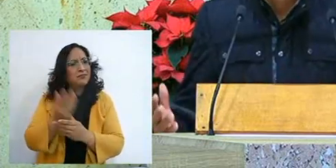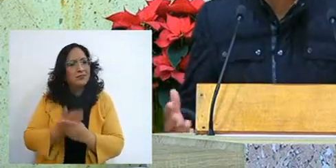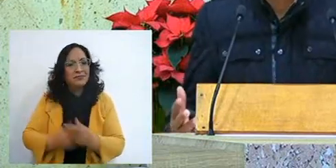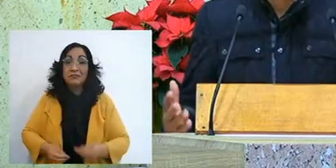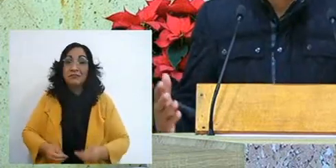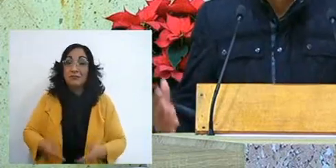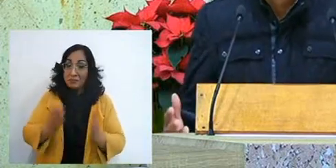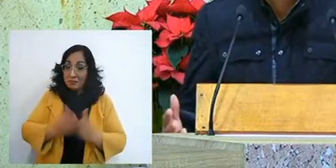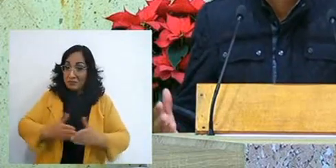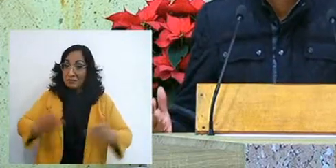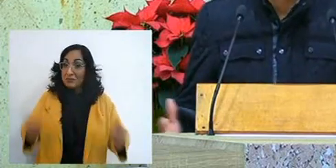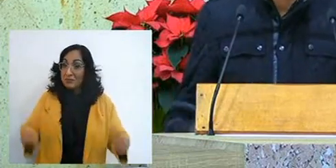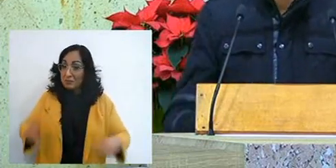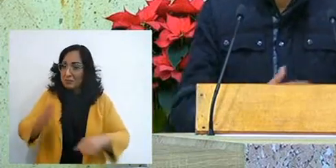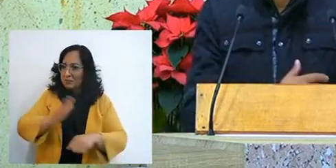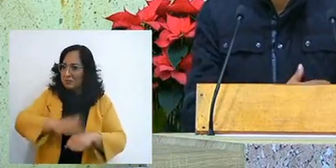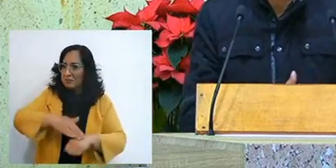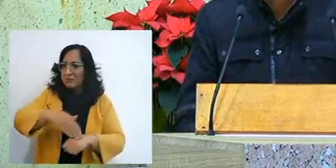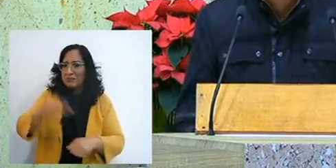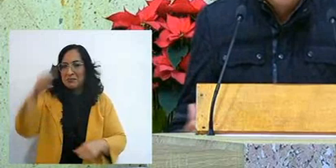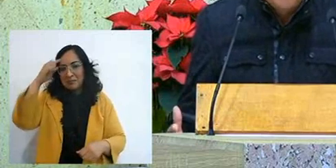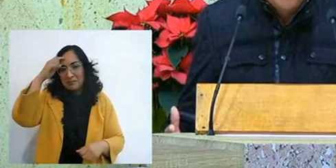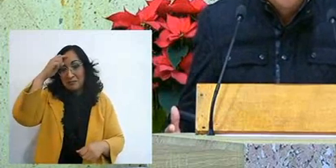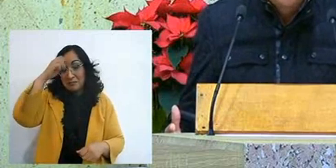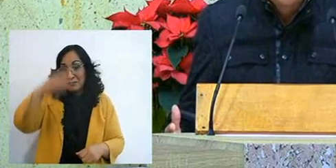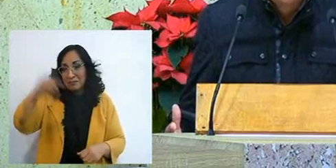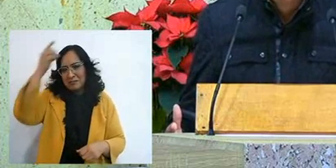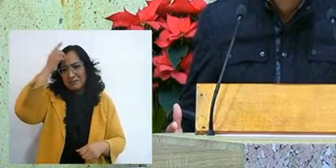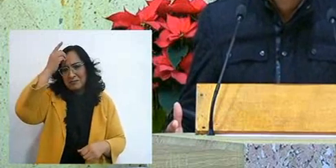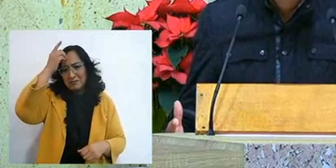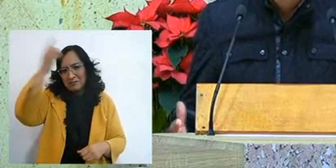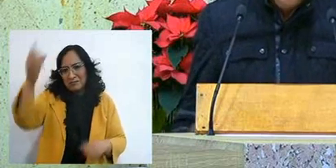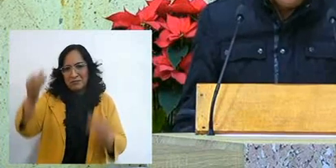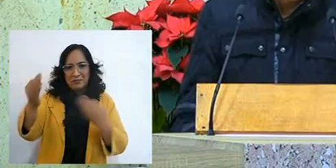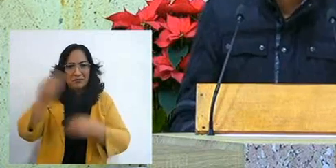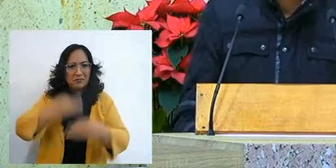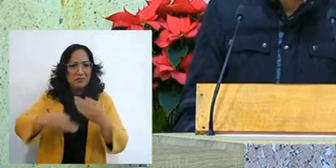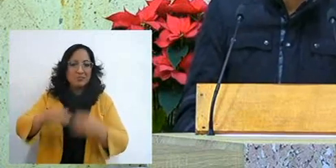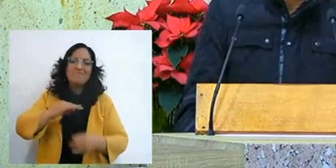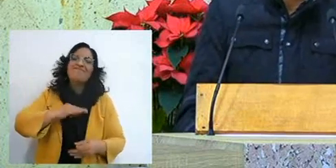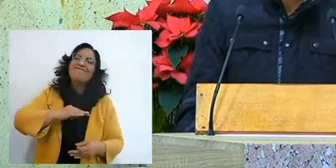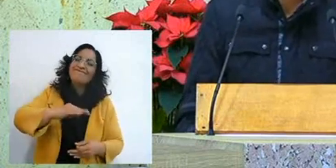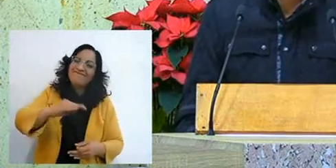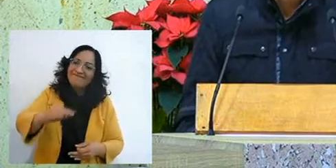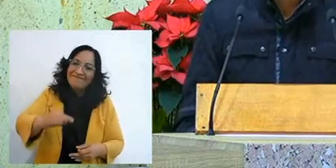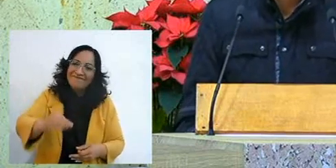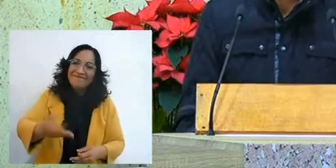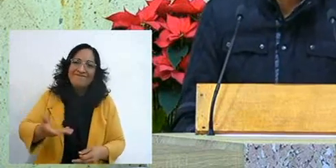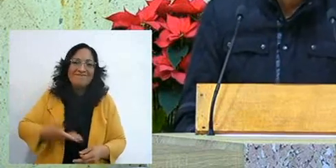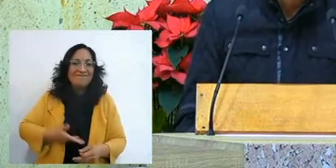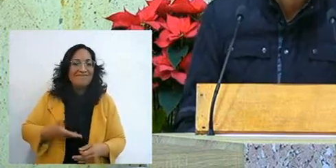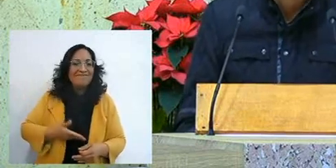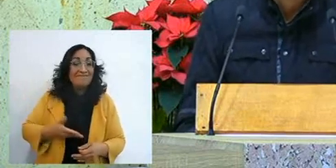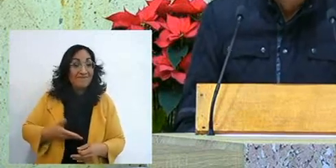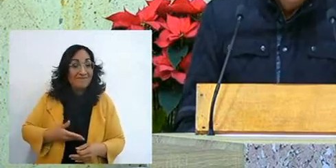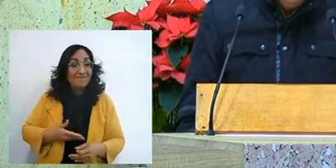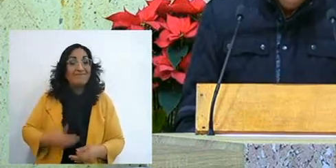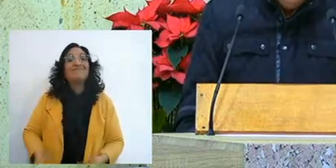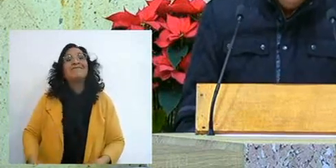finally God, is God of the impossible, but let us have that faith and trust and let us not forget,